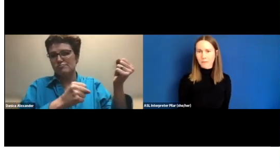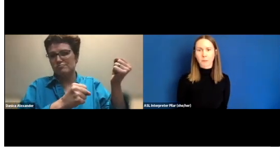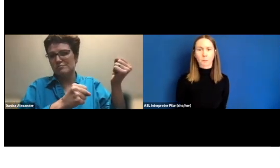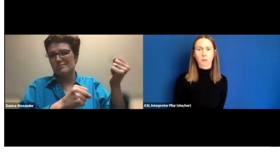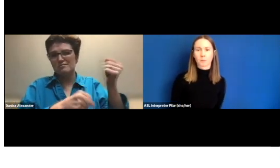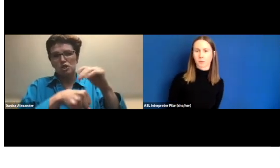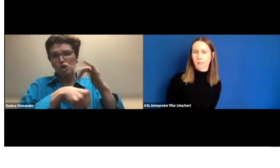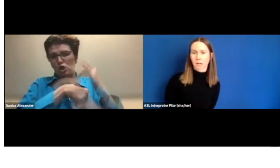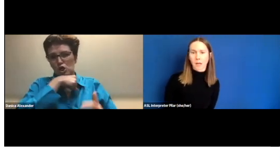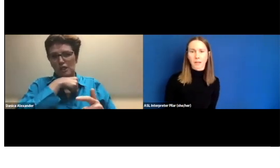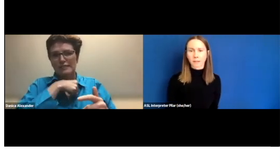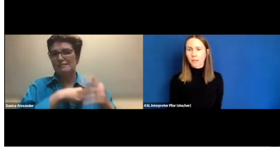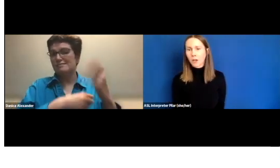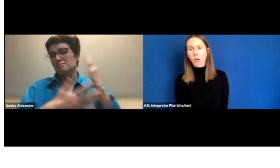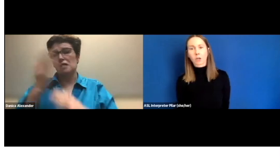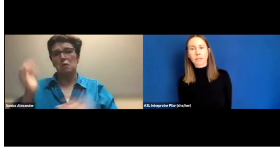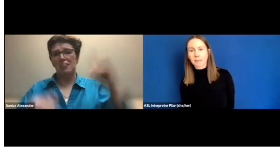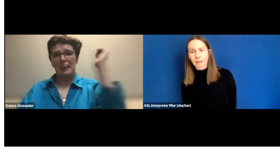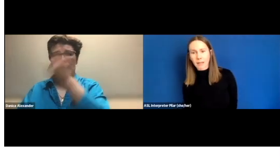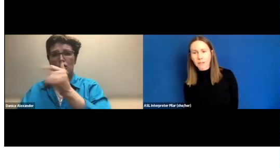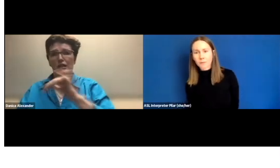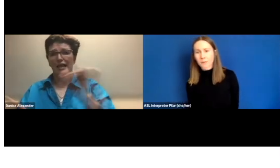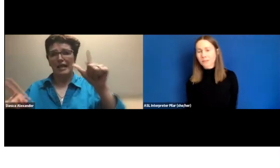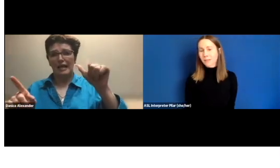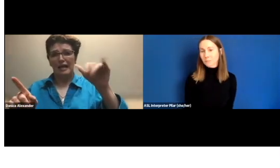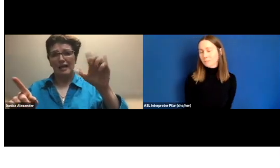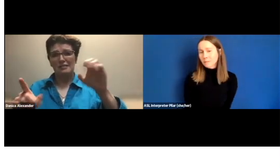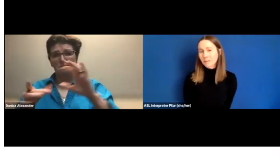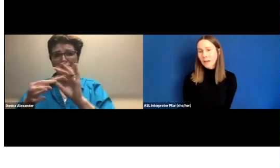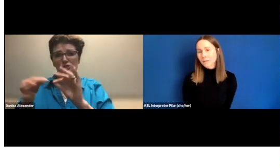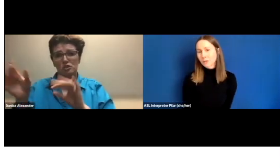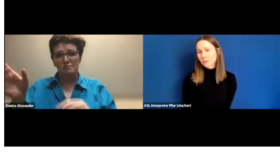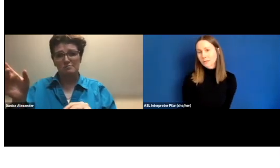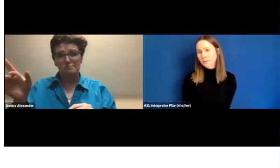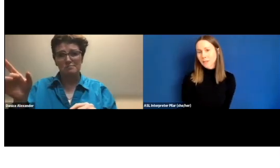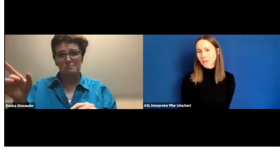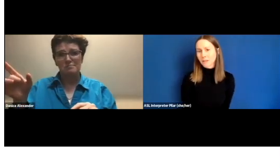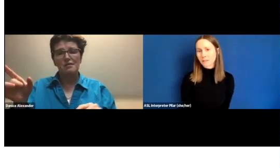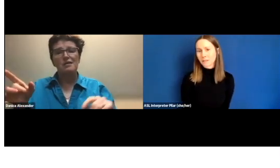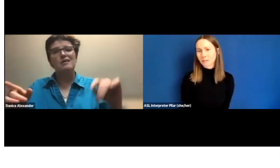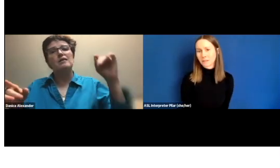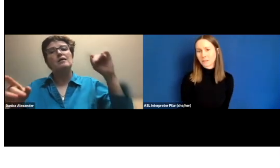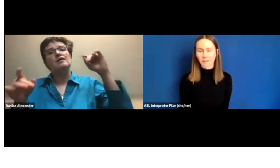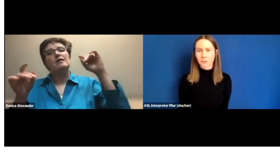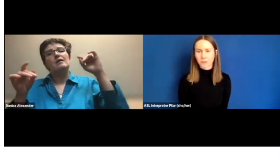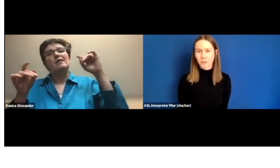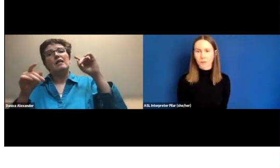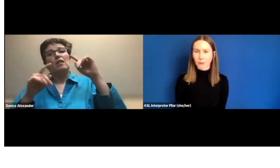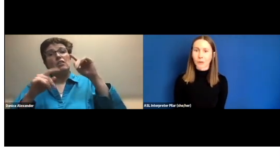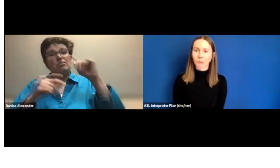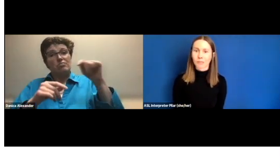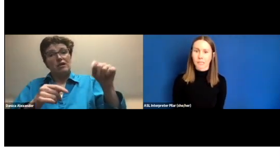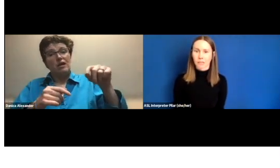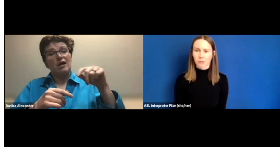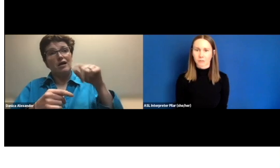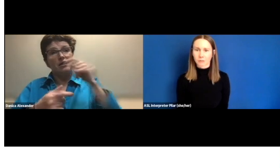Some people learn to sign early in life and some have learned later, as Alice mentioned earlier in her presentation.